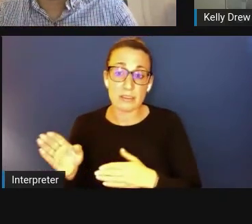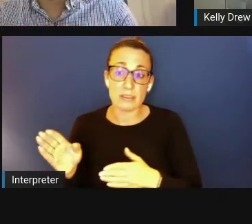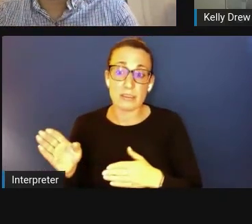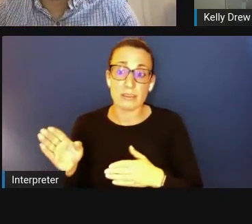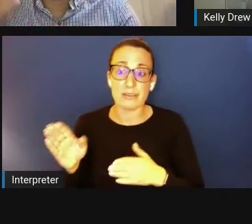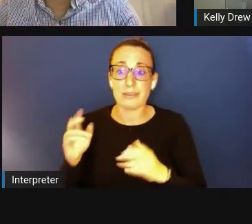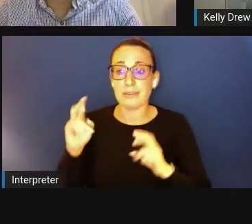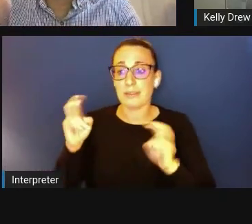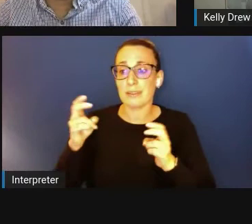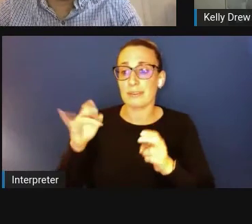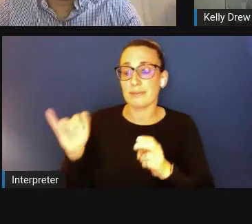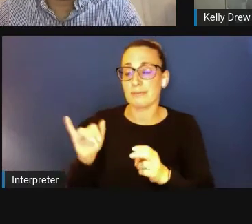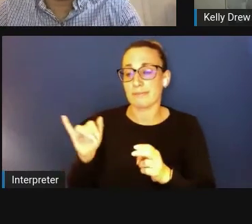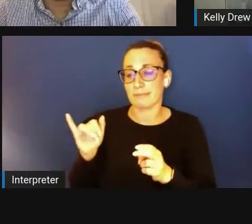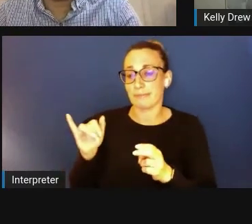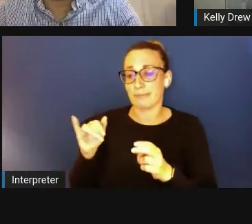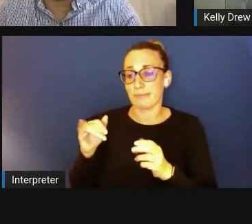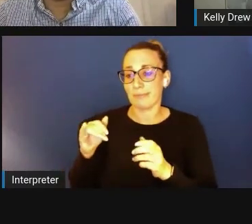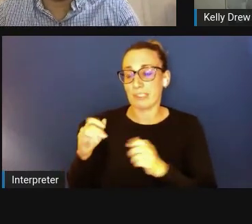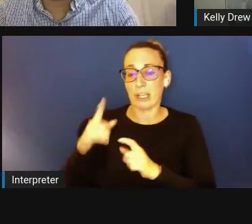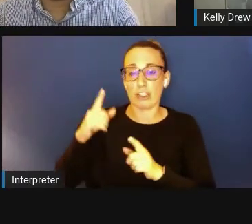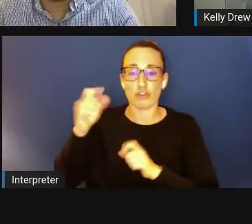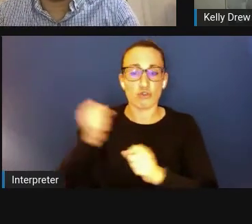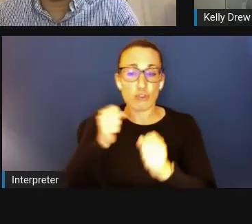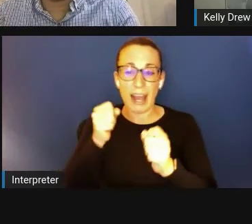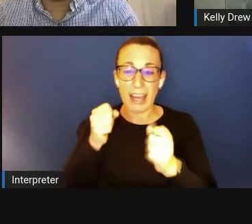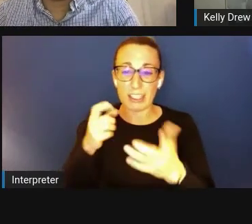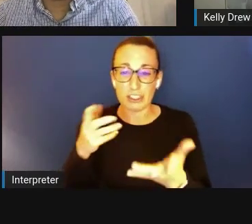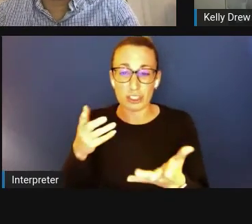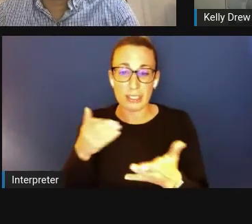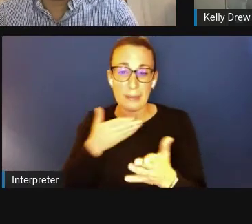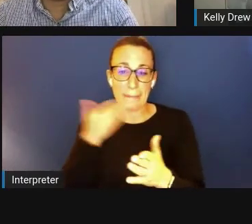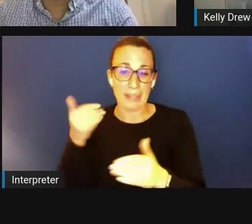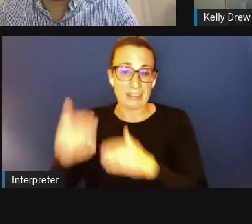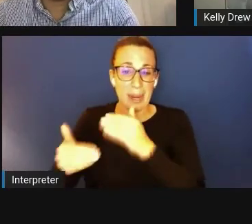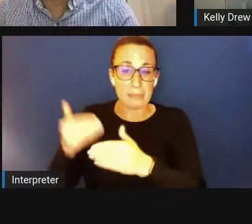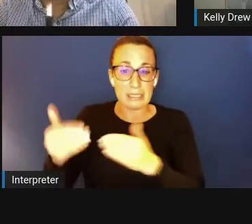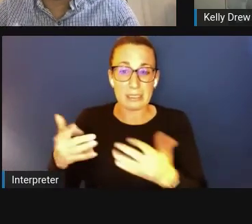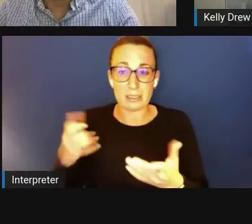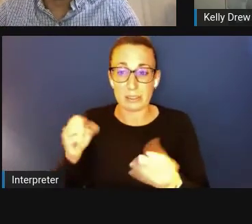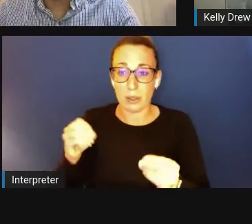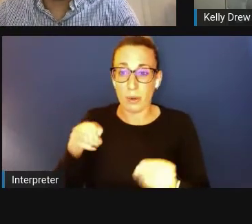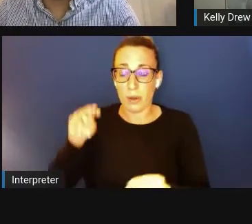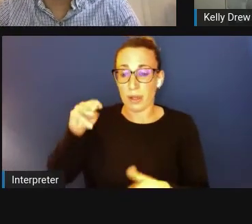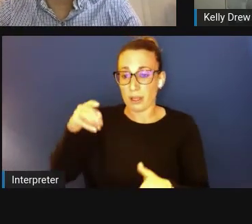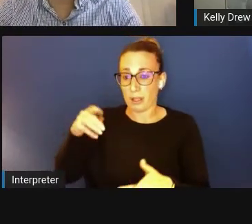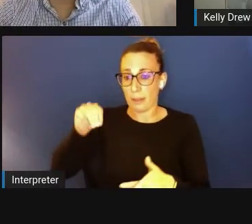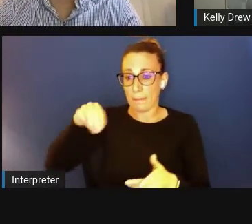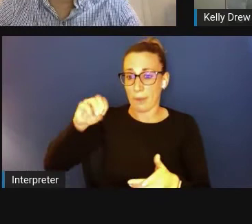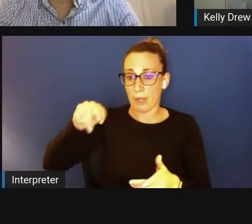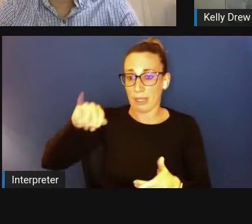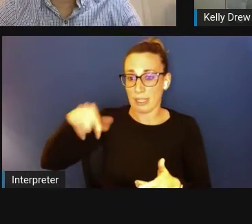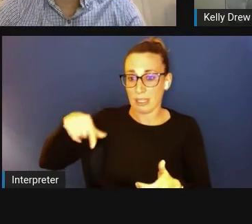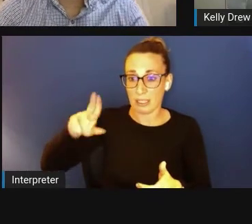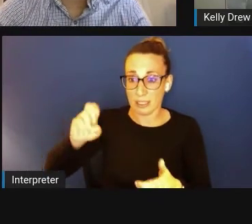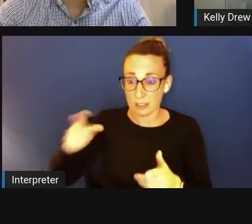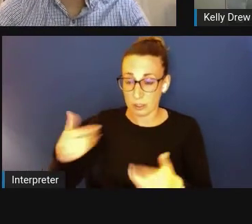or like what are some of the ways you could potentially do it? Monique, I see you nodding the head, so you have any thoughts on that? Monique Kuykendoll Quarterman: Absolutely.